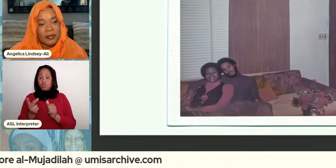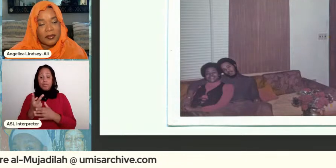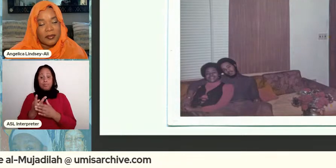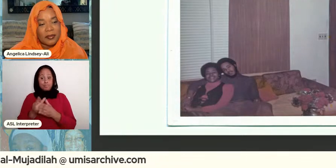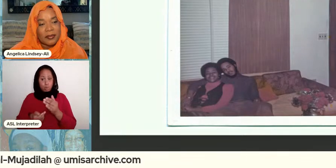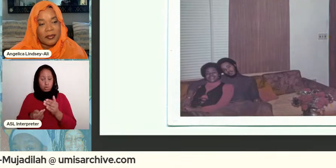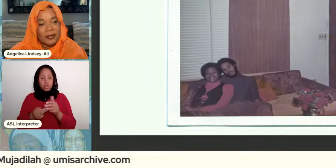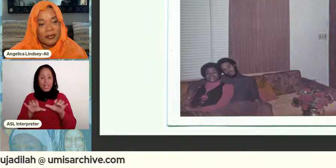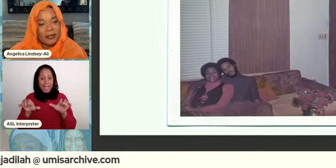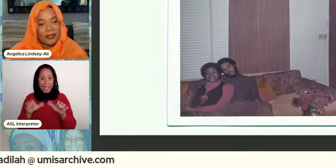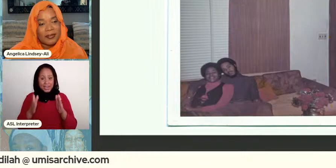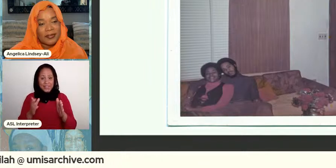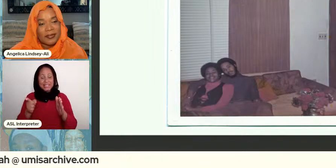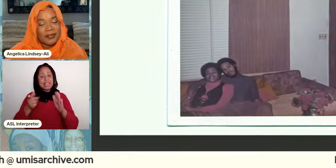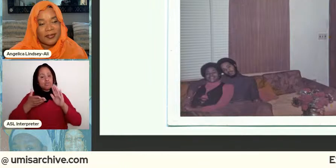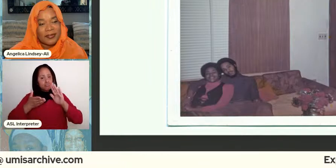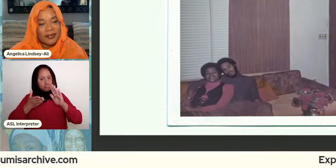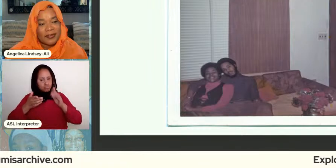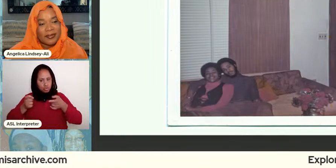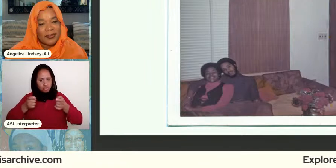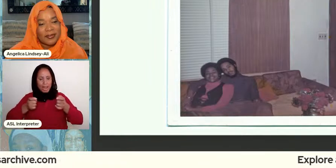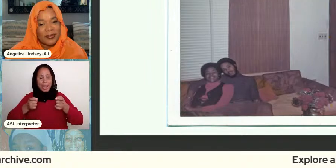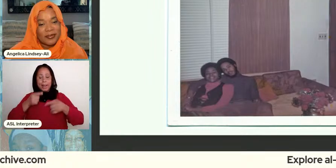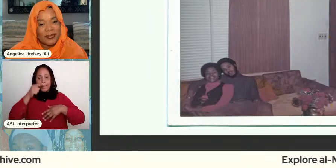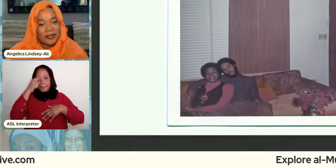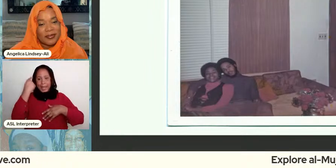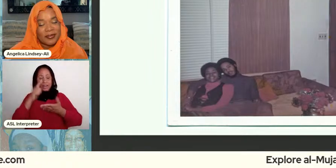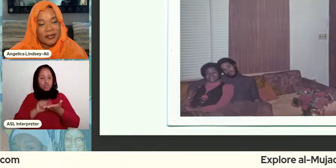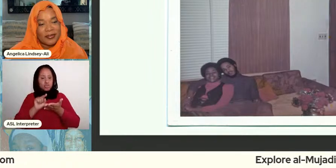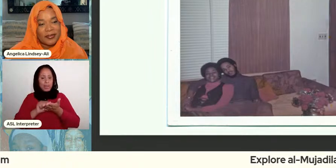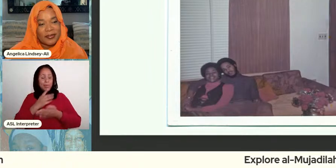black newspaper right and she was in the black art society and like you know and they were running a